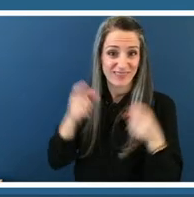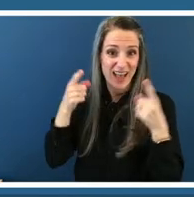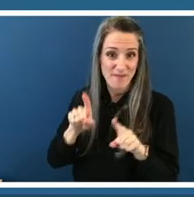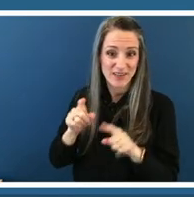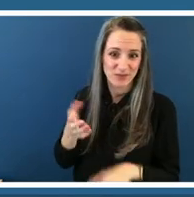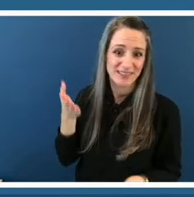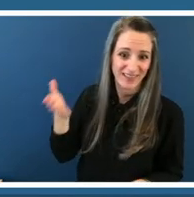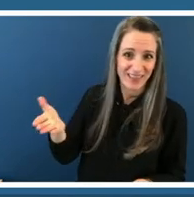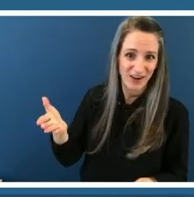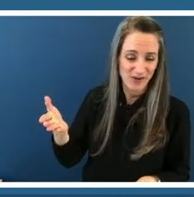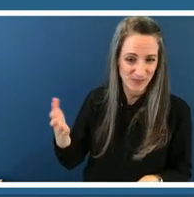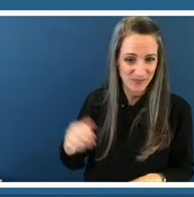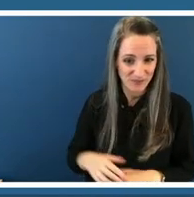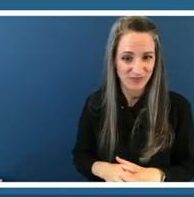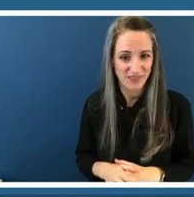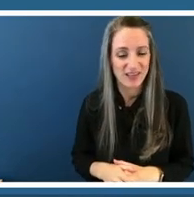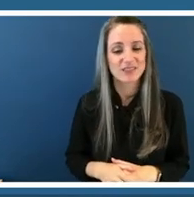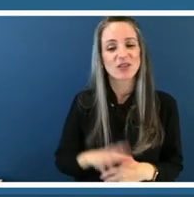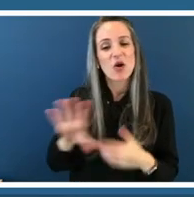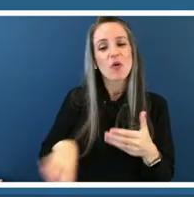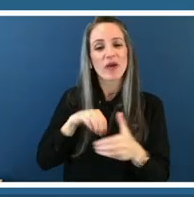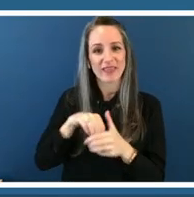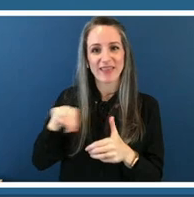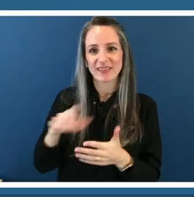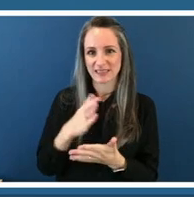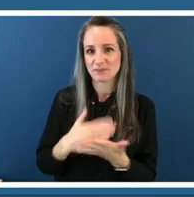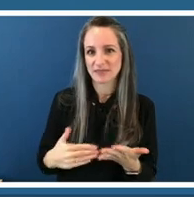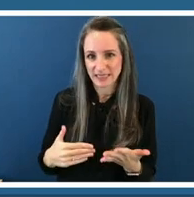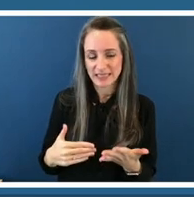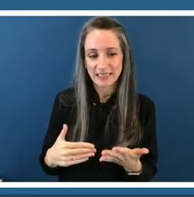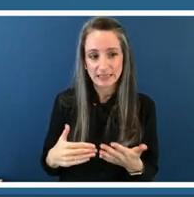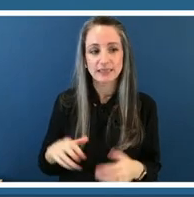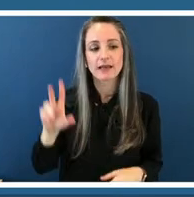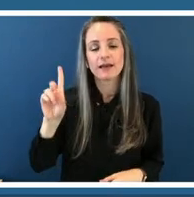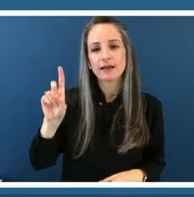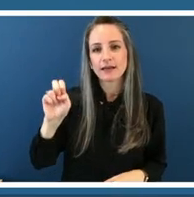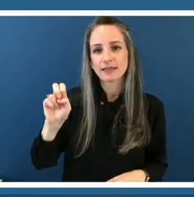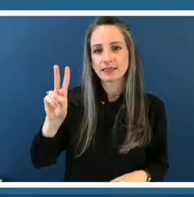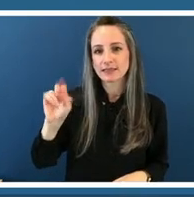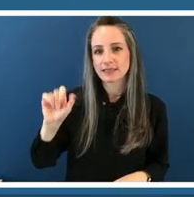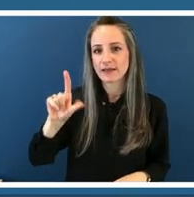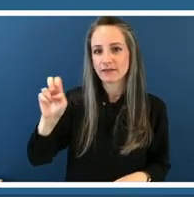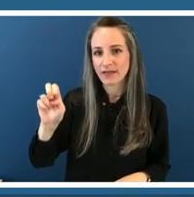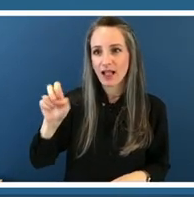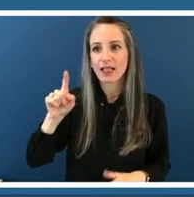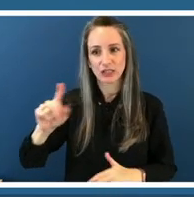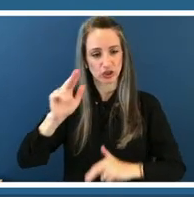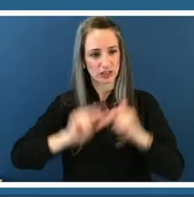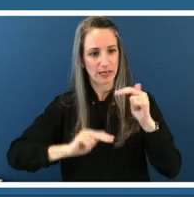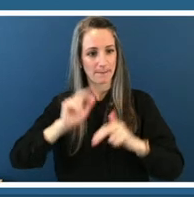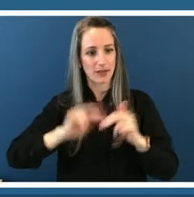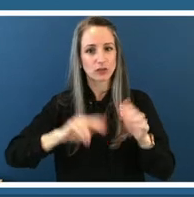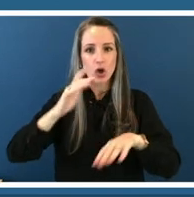um in this piece um deville has built